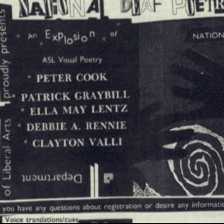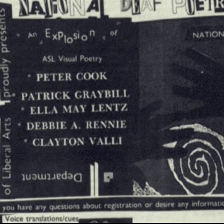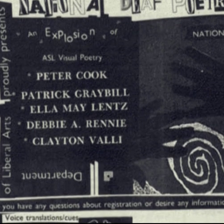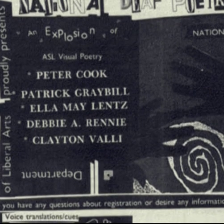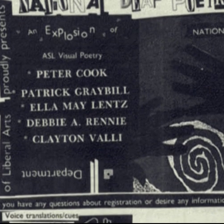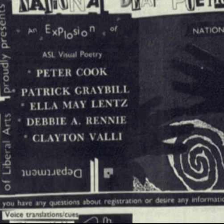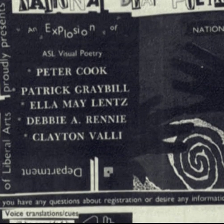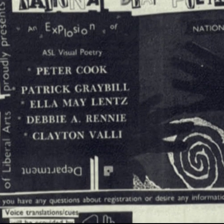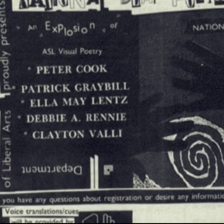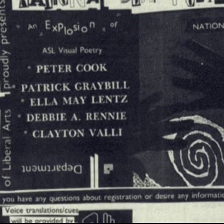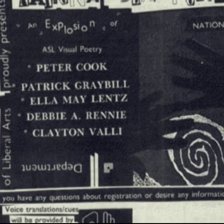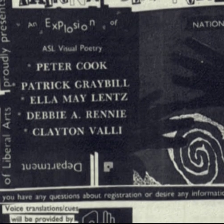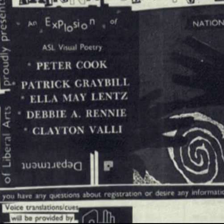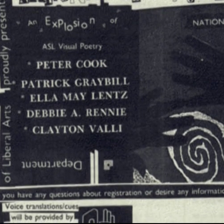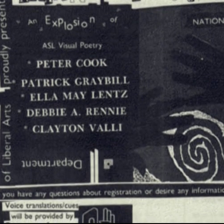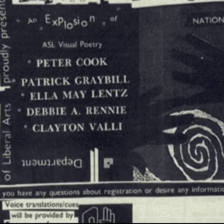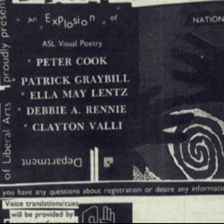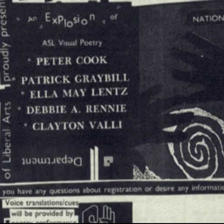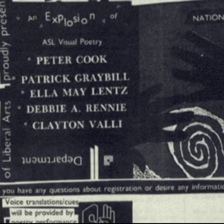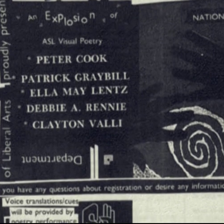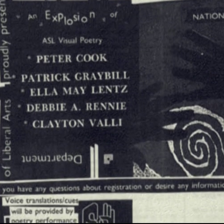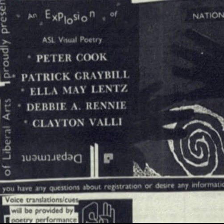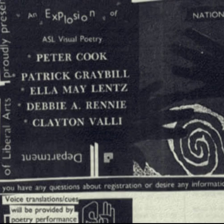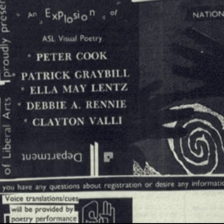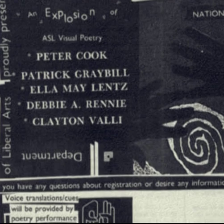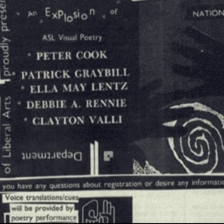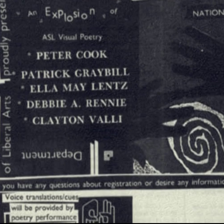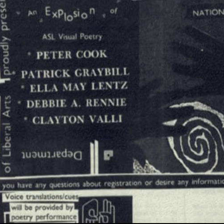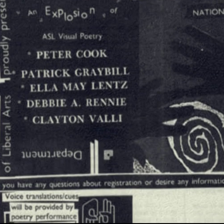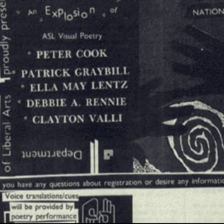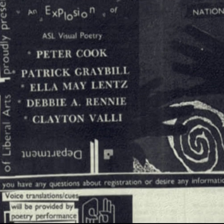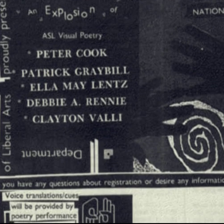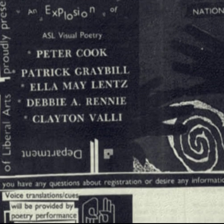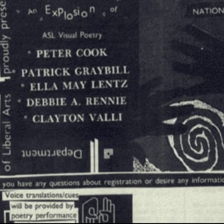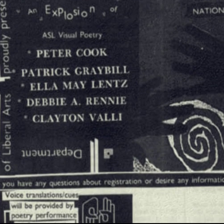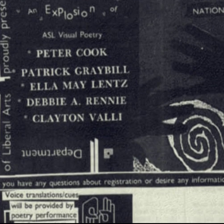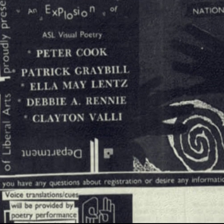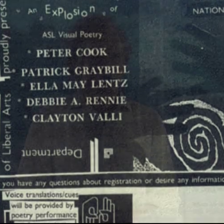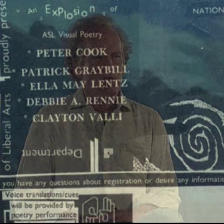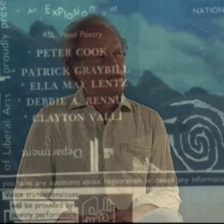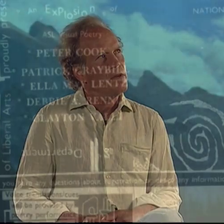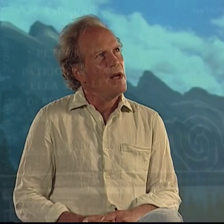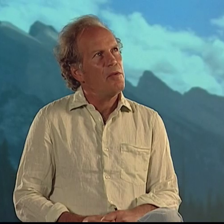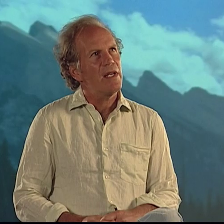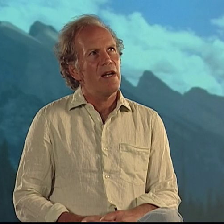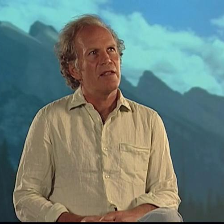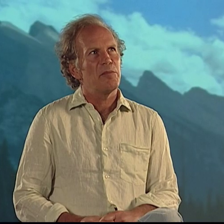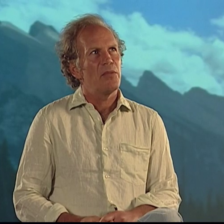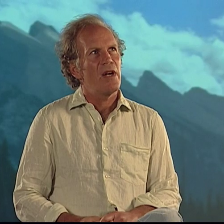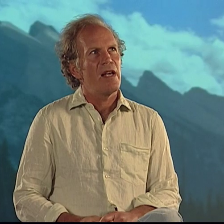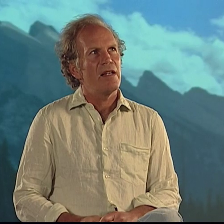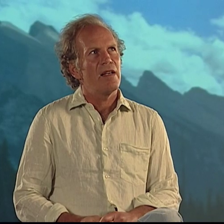Peter Cook, Debbie Rennie and Patrick Graybill. Somehow we got the bread.